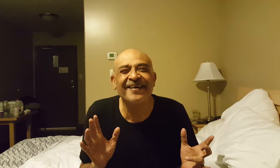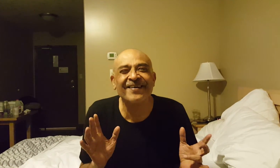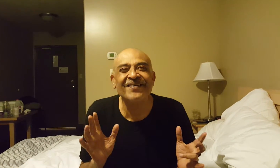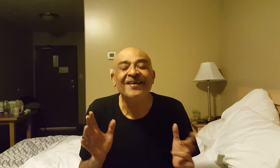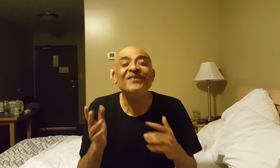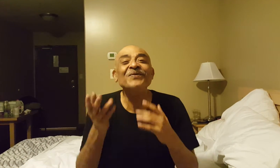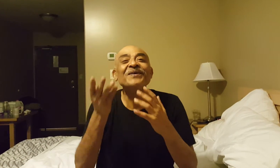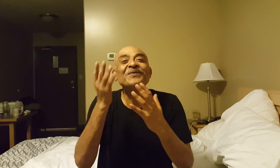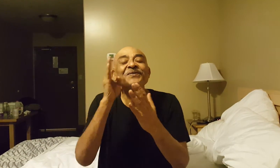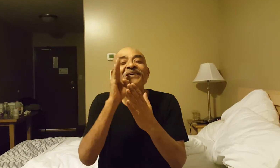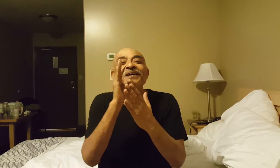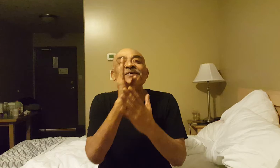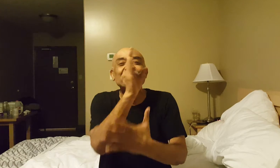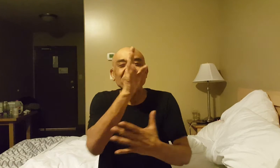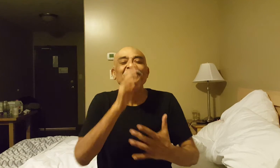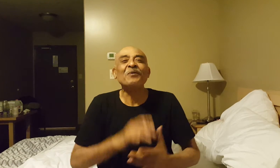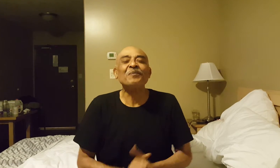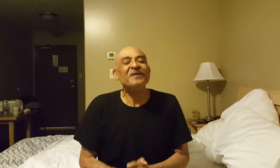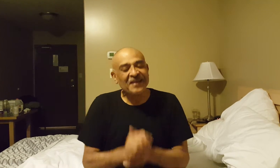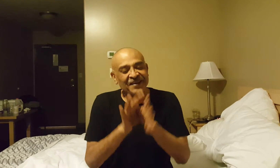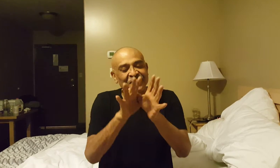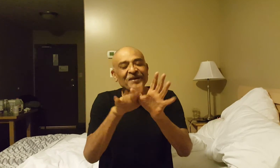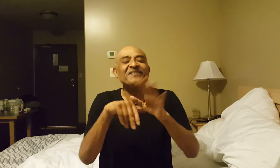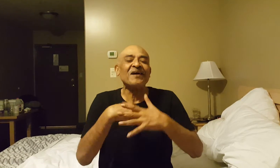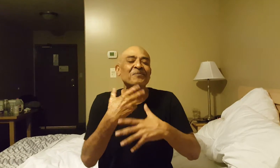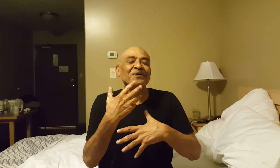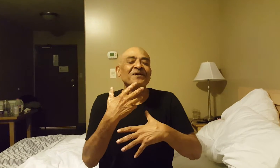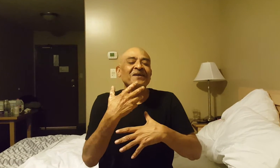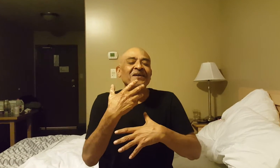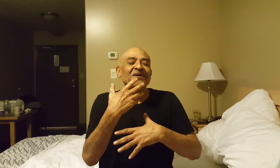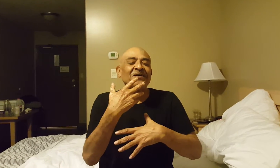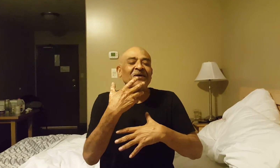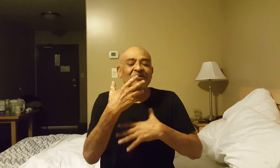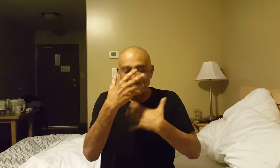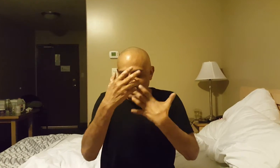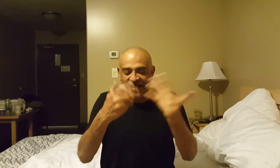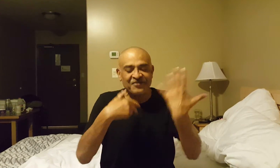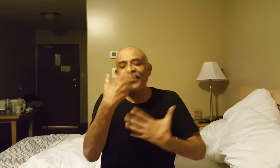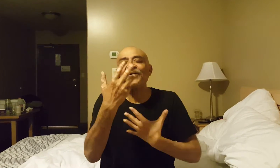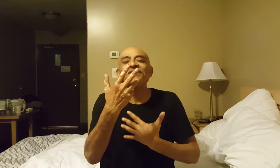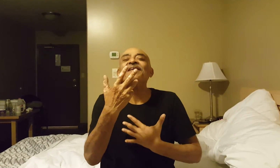You can only speak the probability. Now I'll give you an example where I try to extend